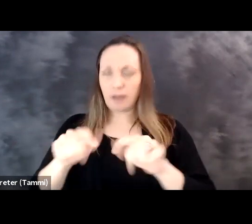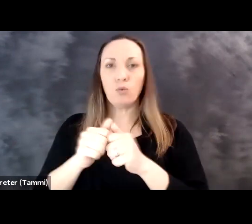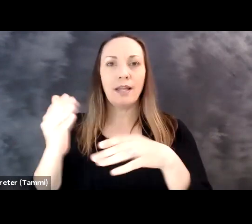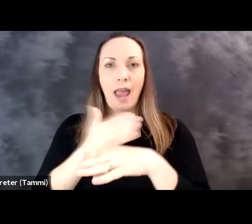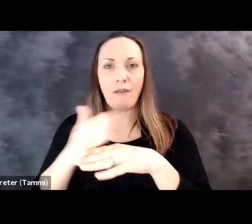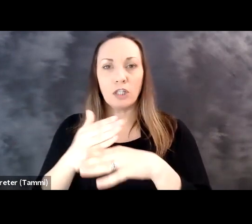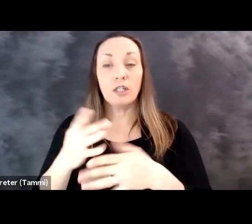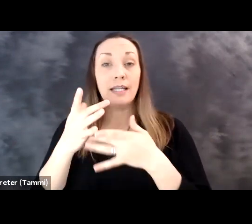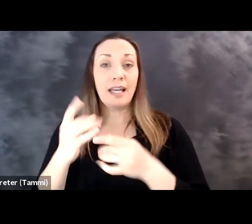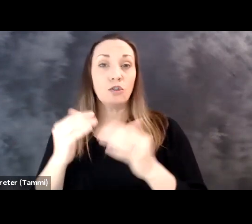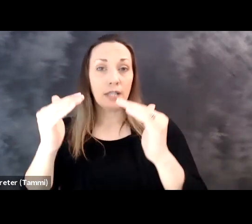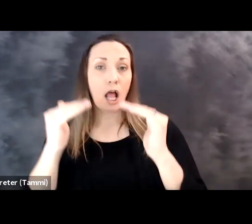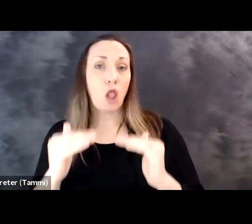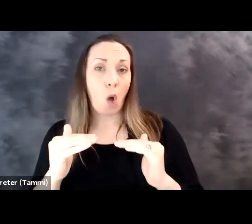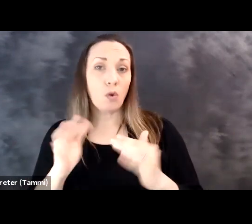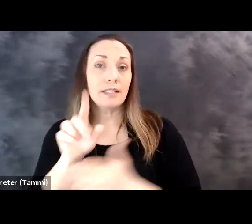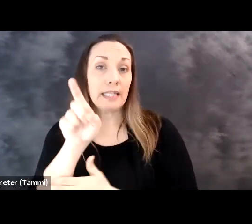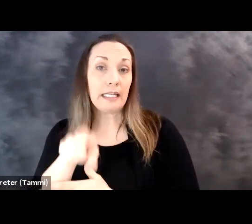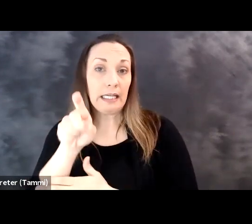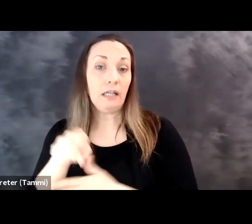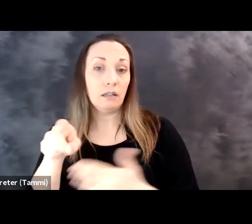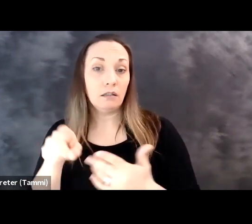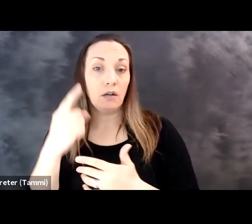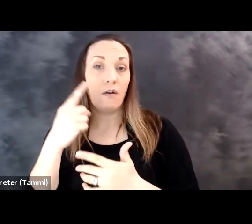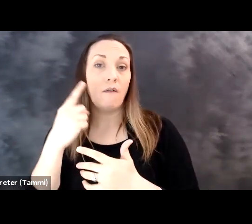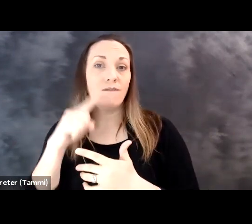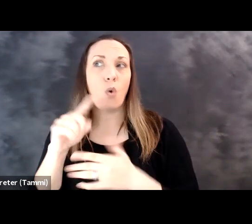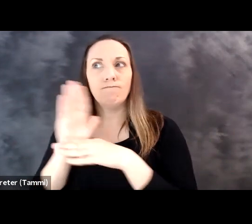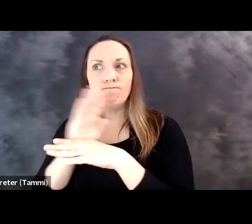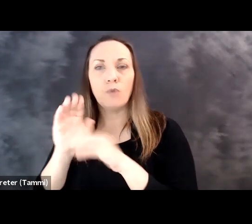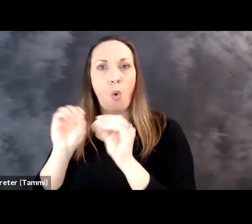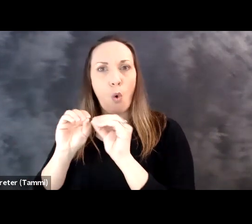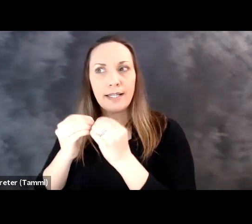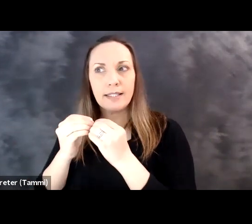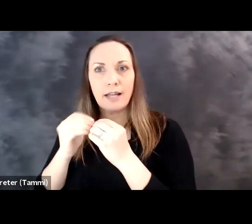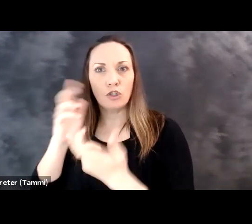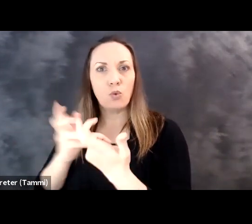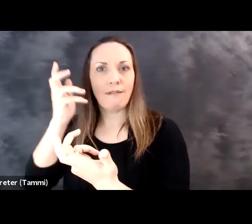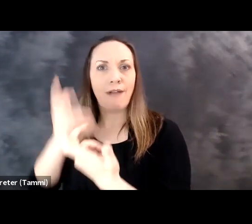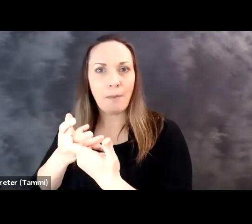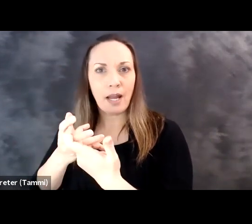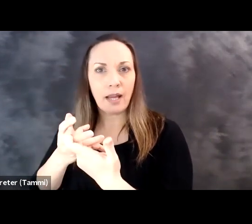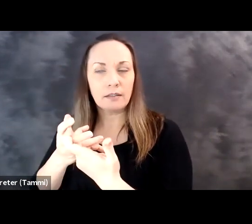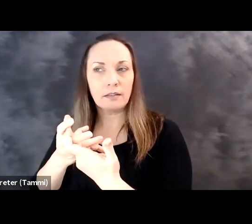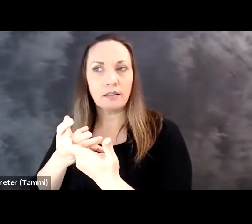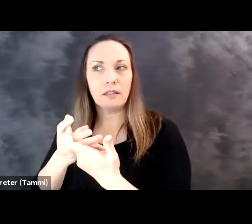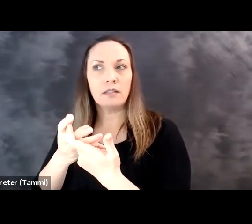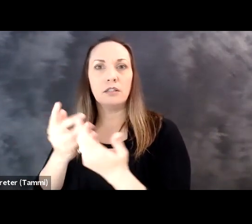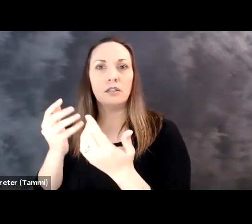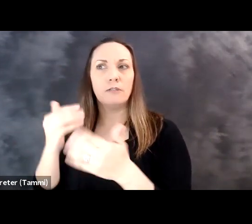remote work environment is good for everyone. We're aligned with the average. Our interests align, it lowers that need for organizations to accommodate, to